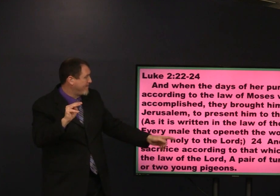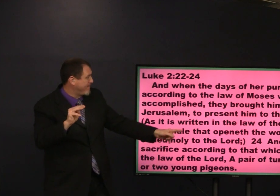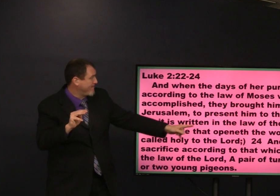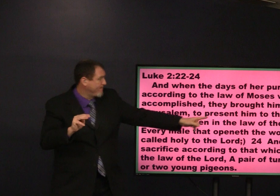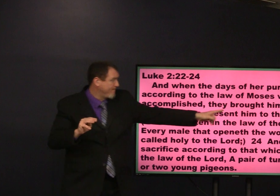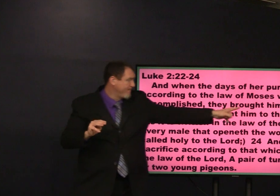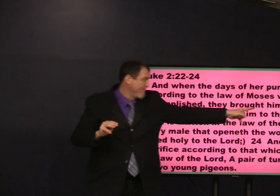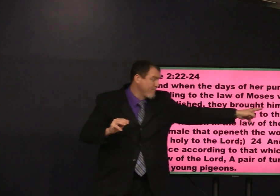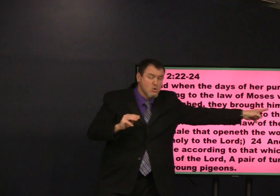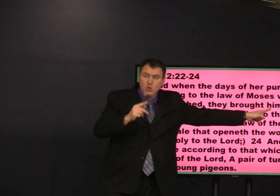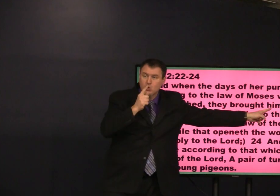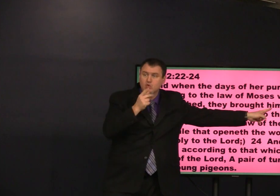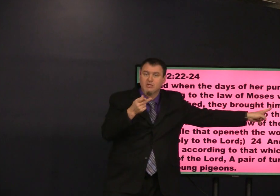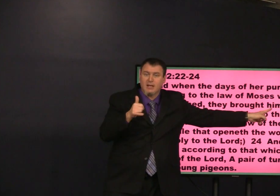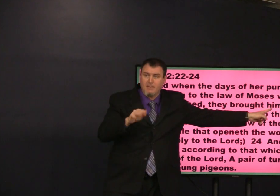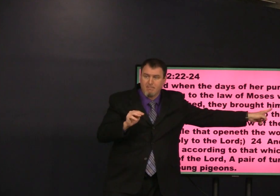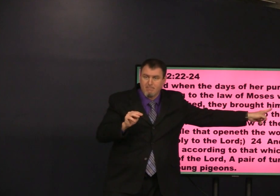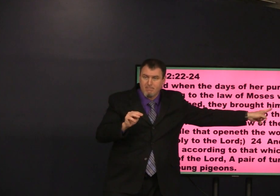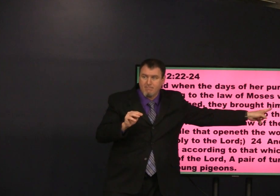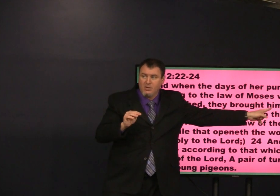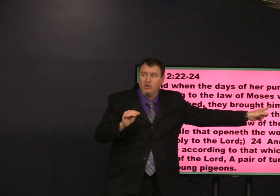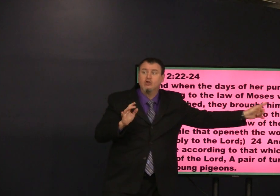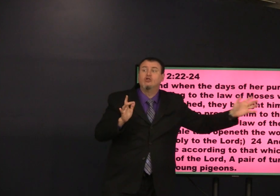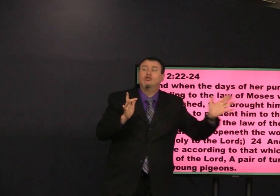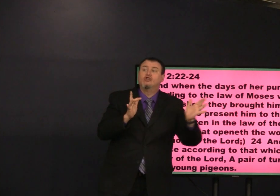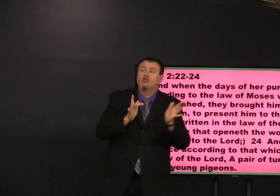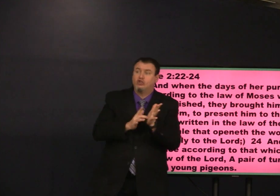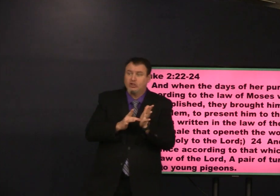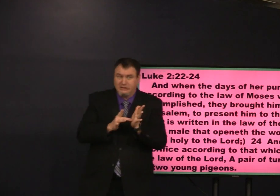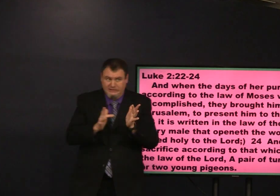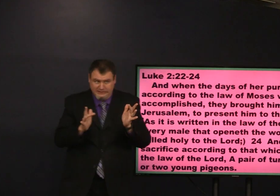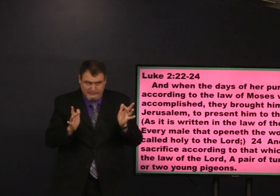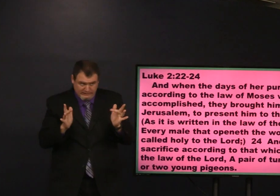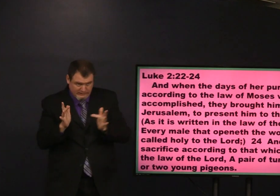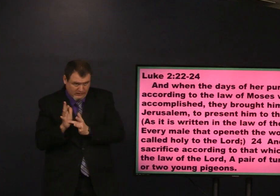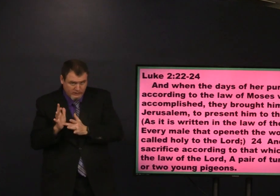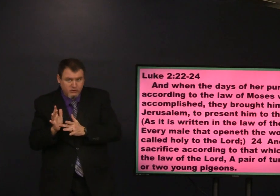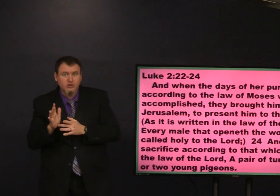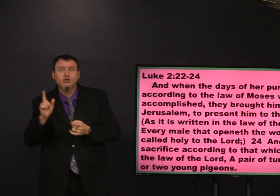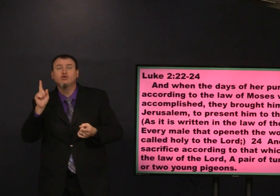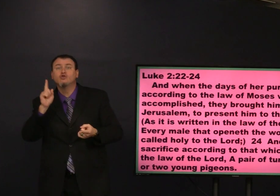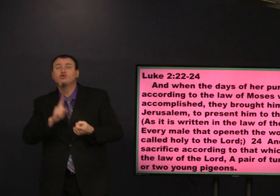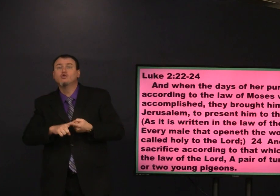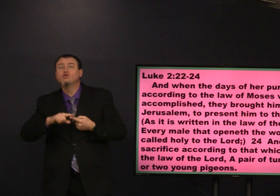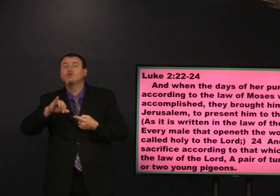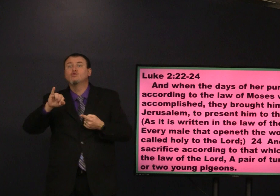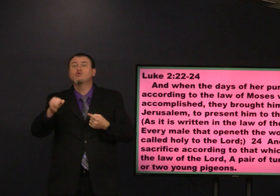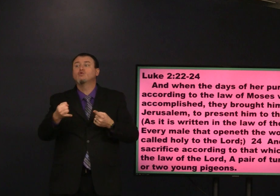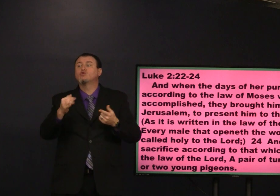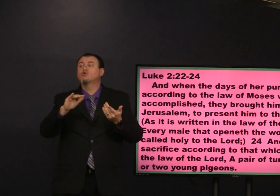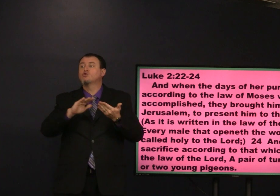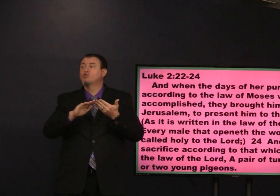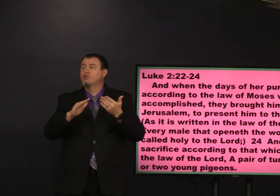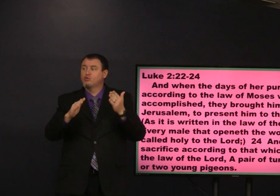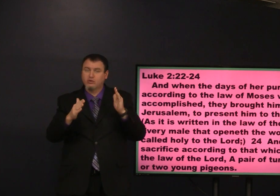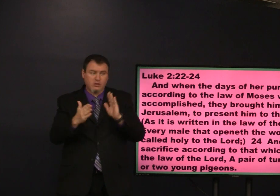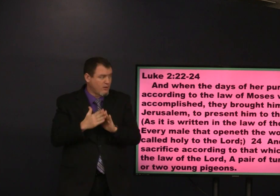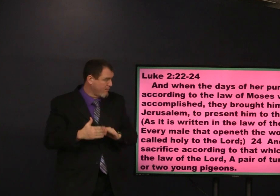they brought him who's him Jesus right to Jerusalem